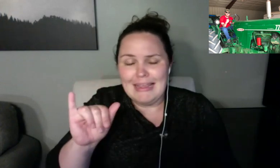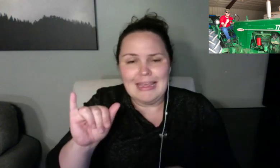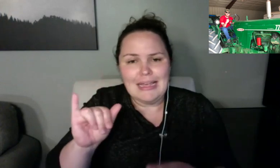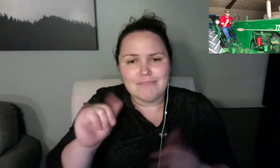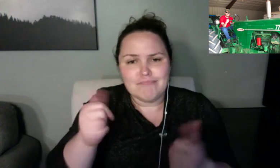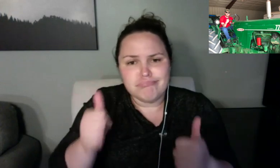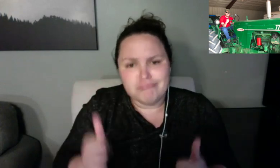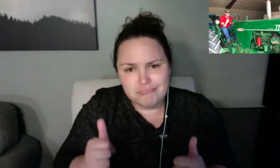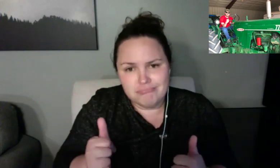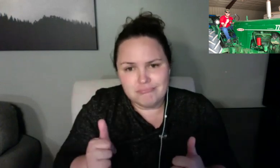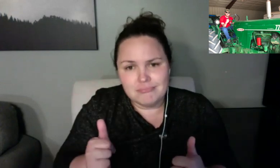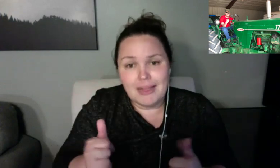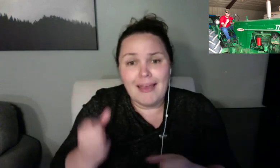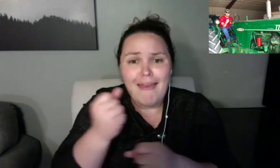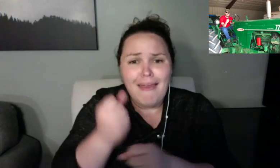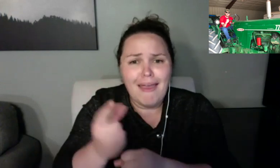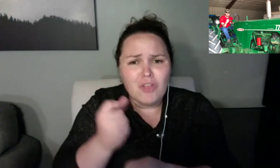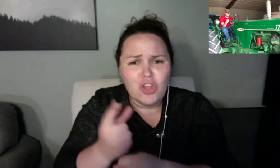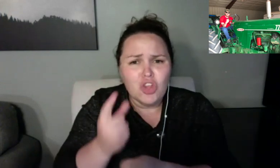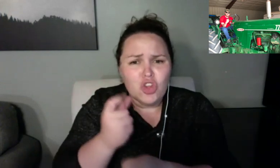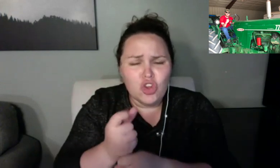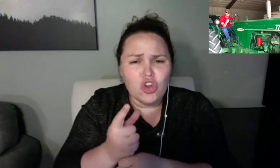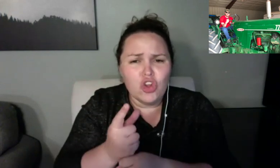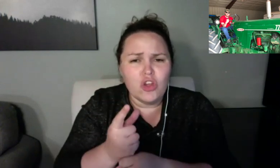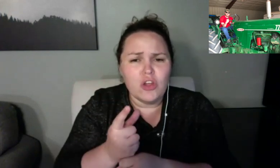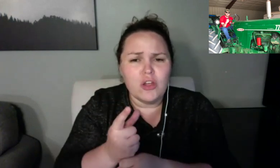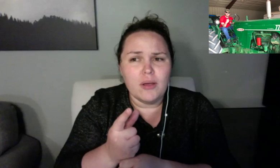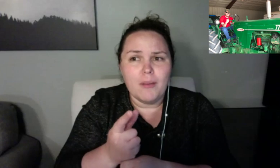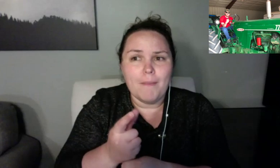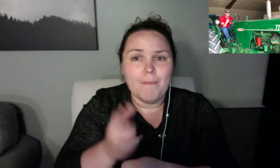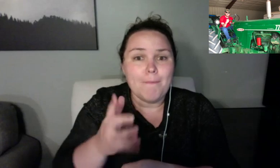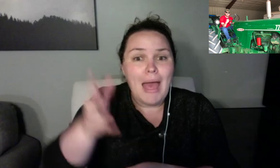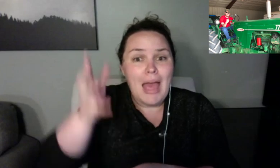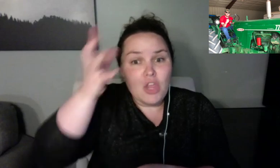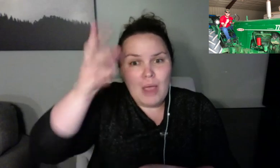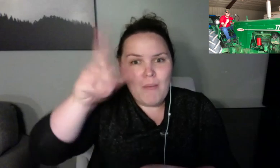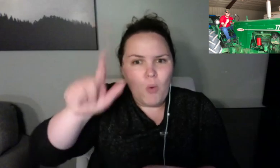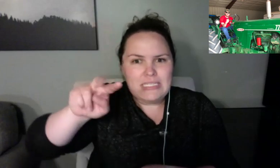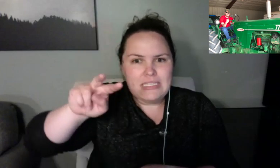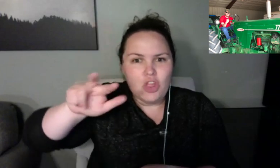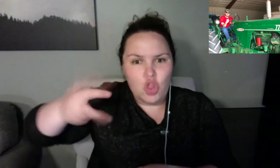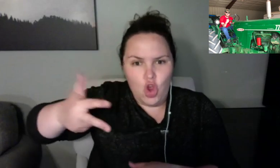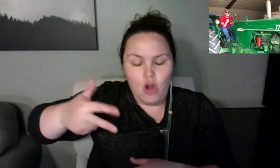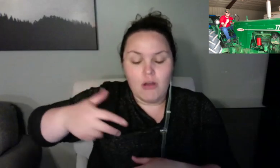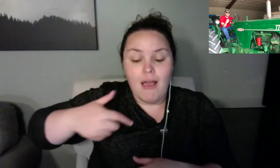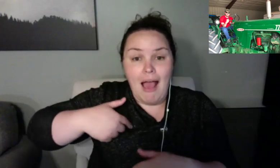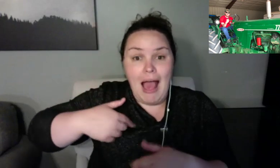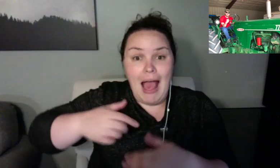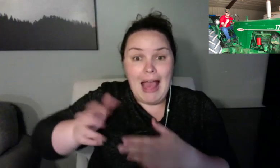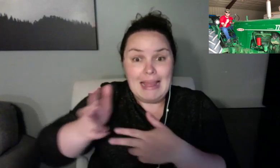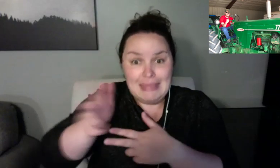Jen: And that's all the questions that I see right now. Eme: Cool. >> RJ: Okay there is RJ.